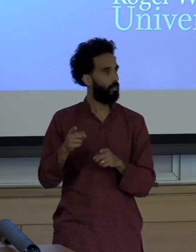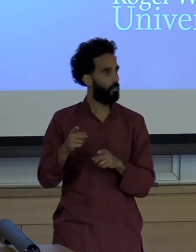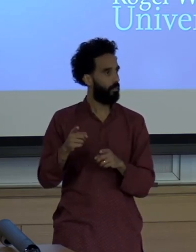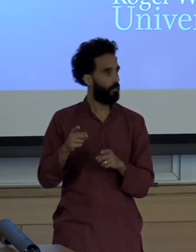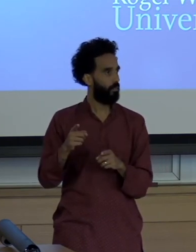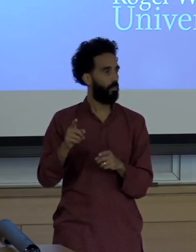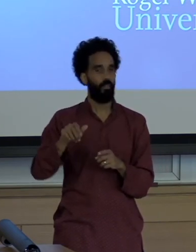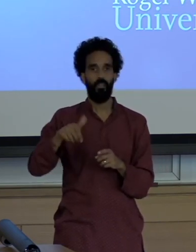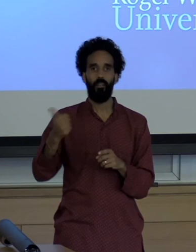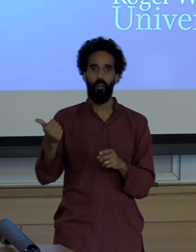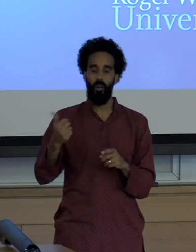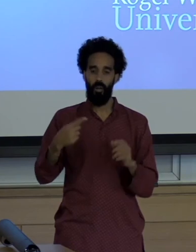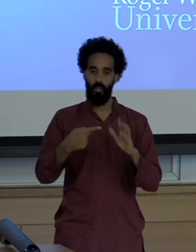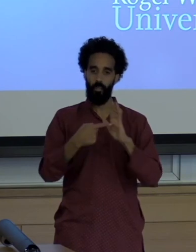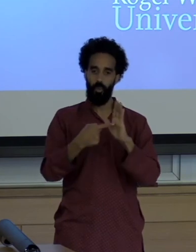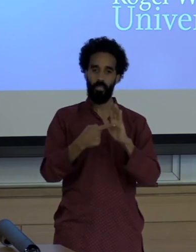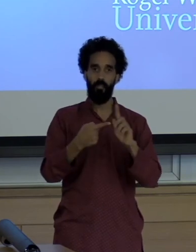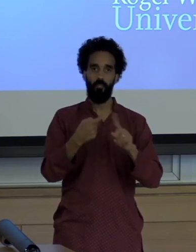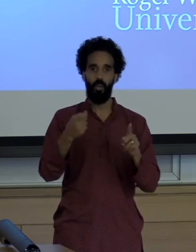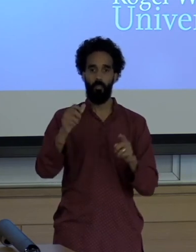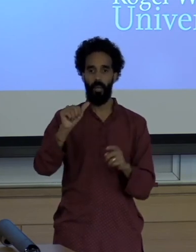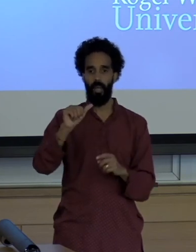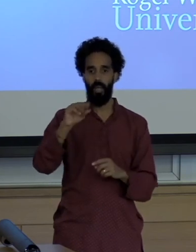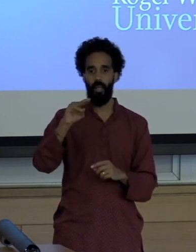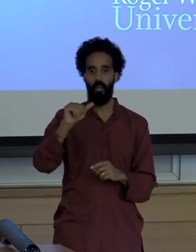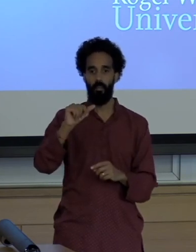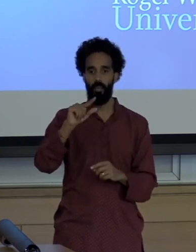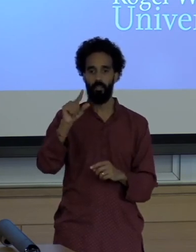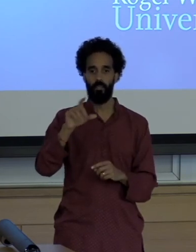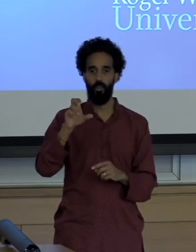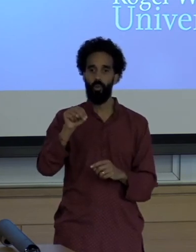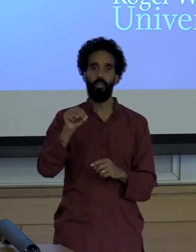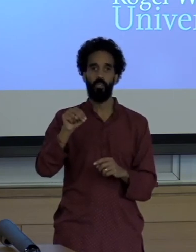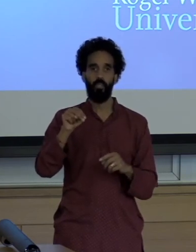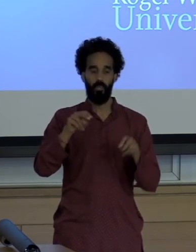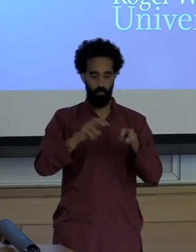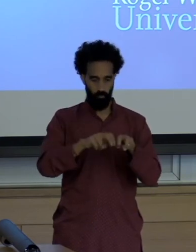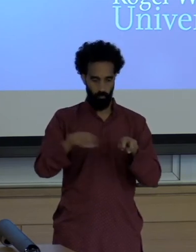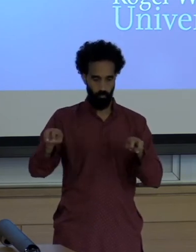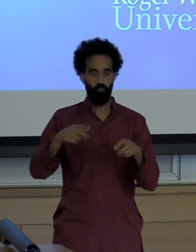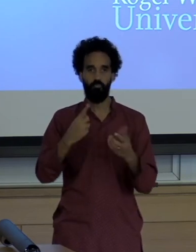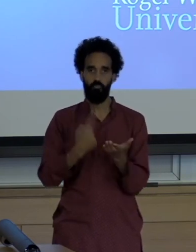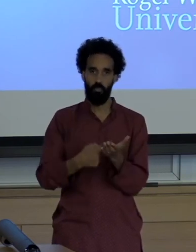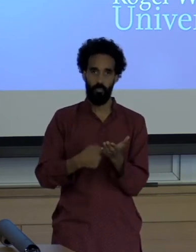Representative from the Amazon what I didn't know is the extent to which Norway is